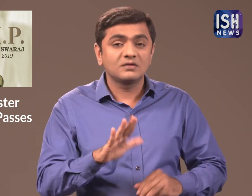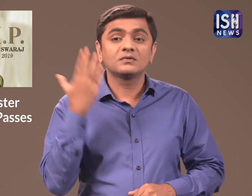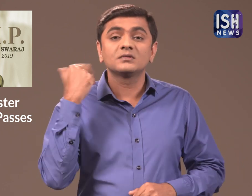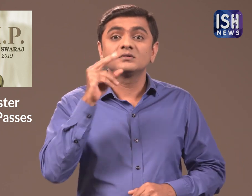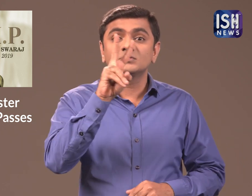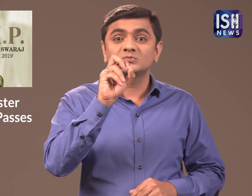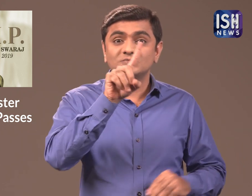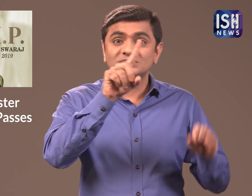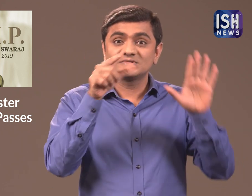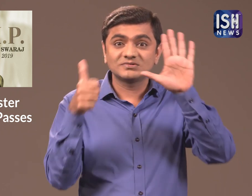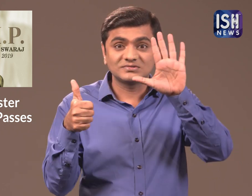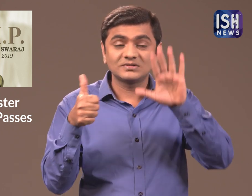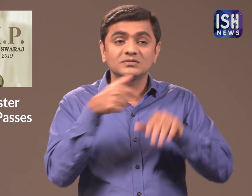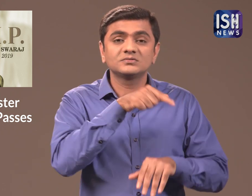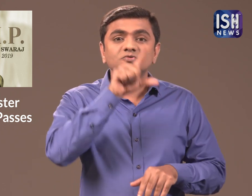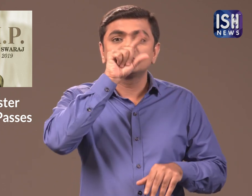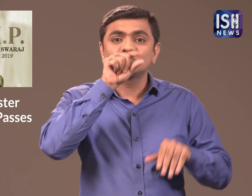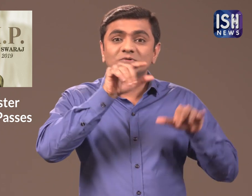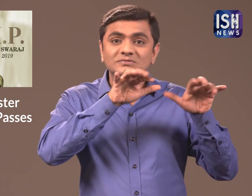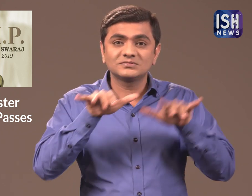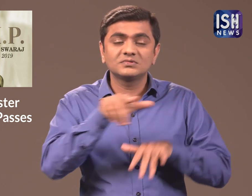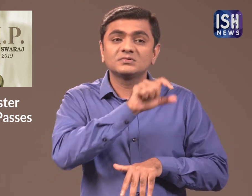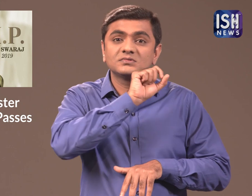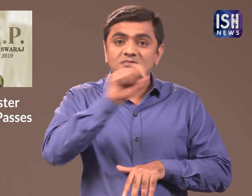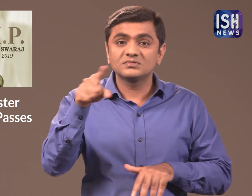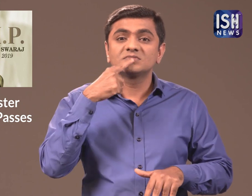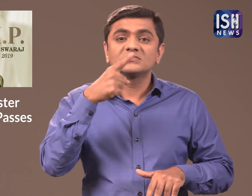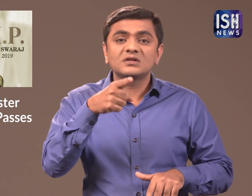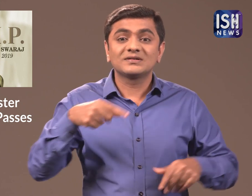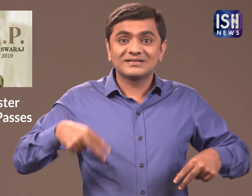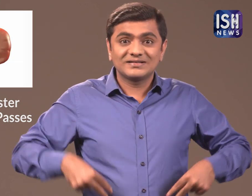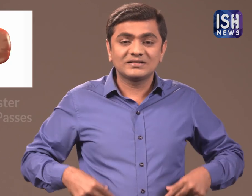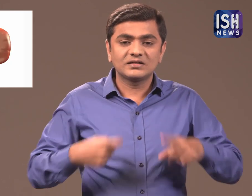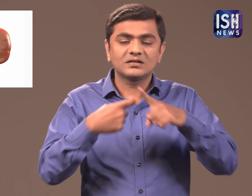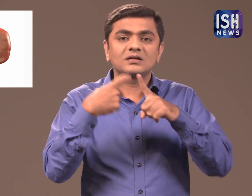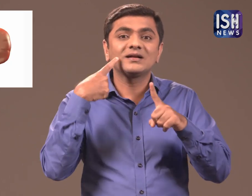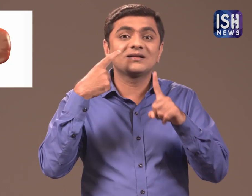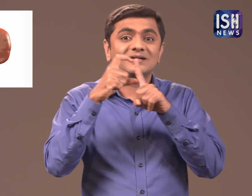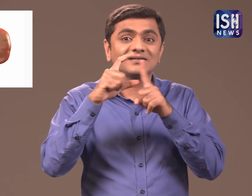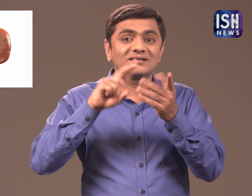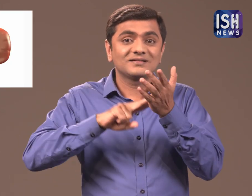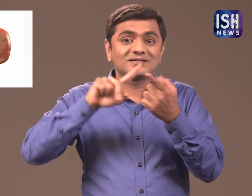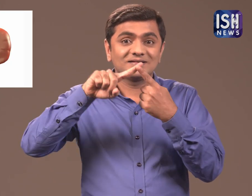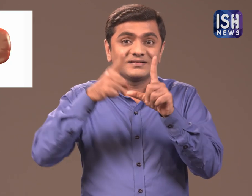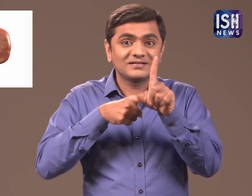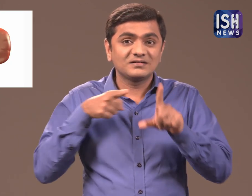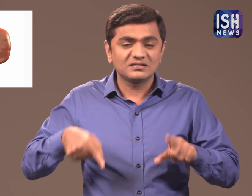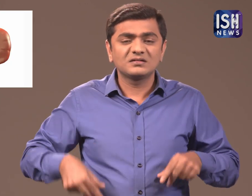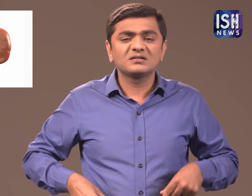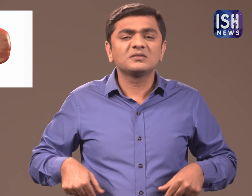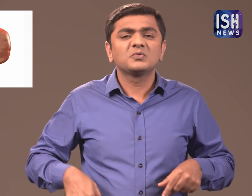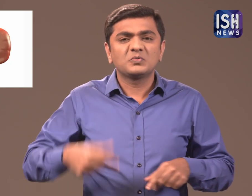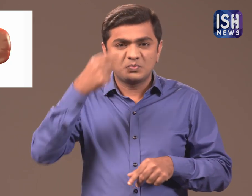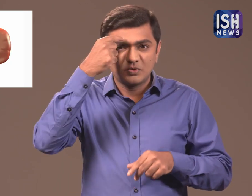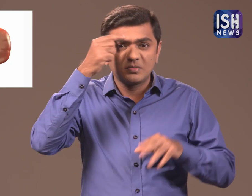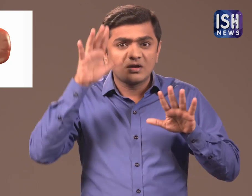In 2016, Tweeted about her Kidney failure.